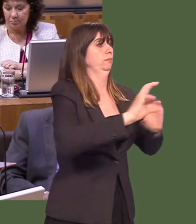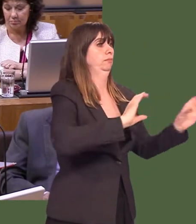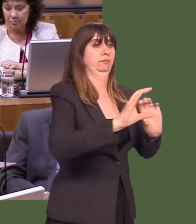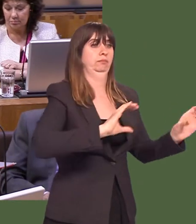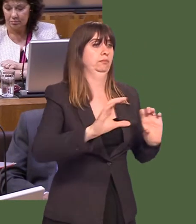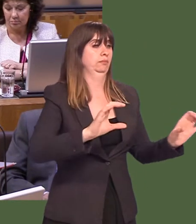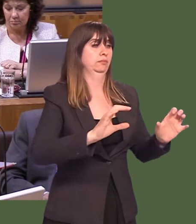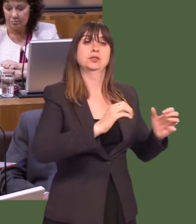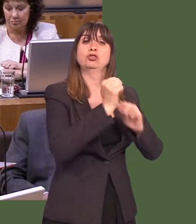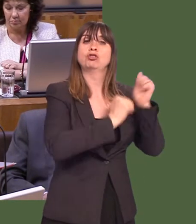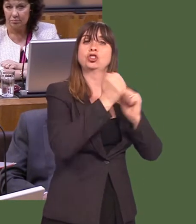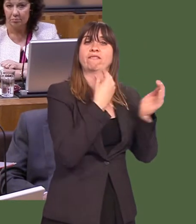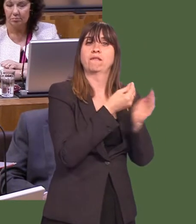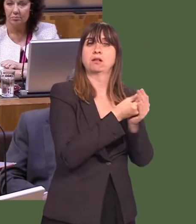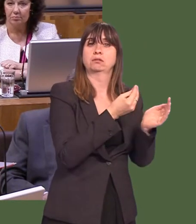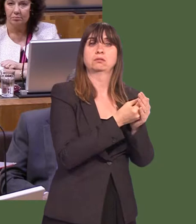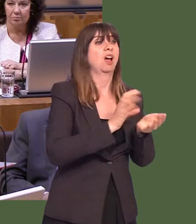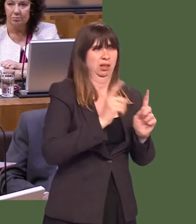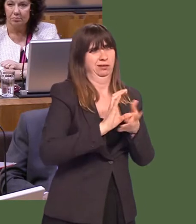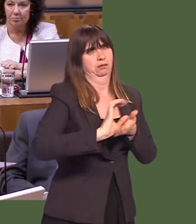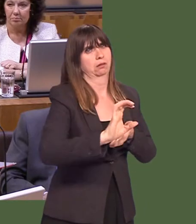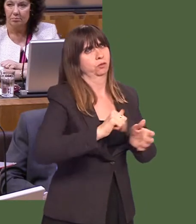structural funds have provided so far, and particularly certainty for our farmers.